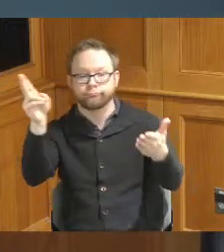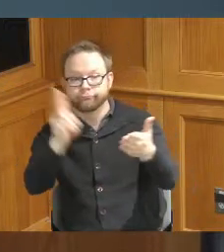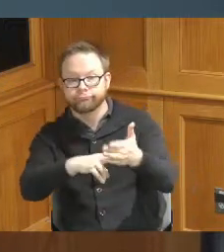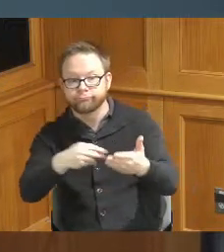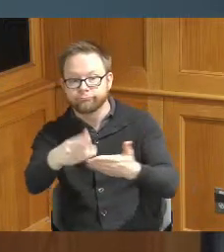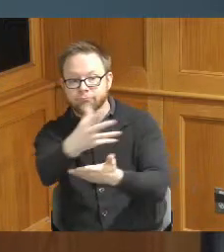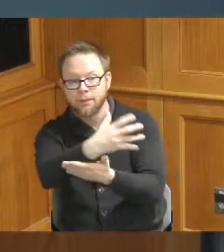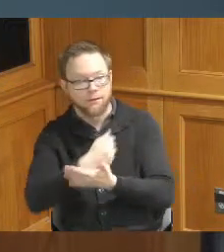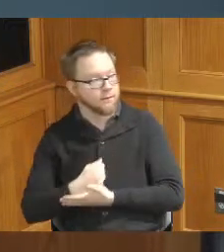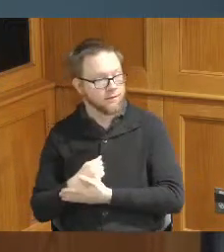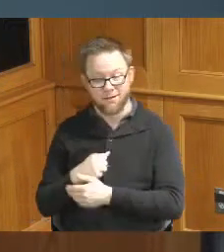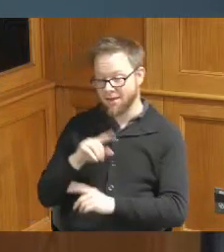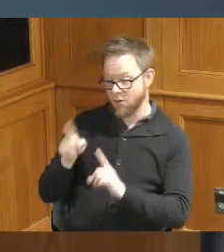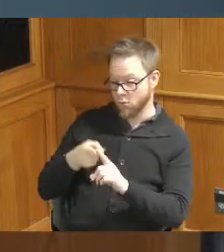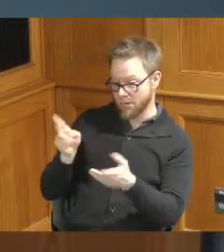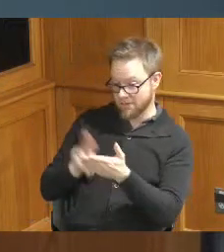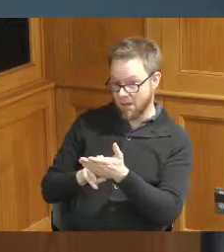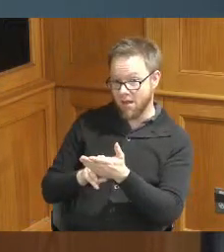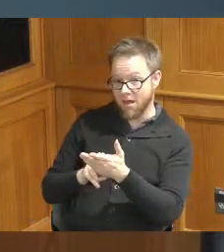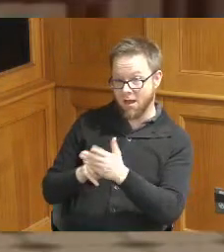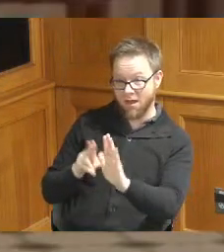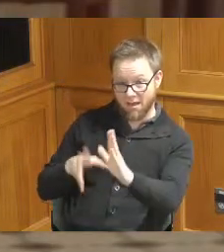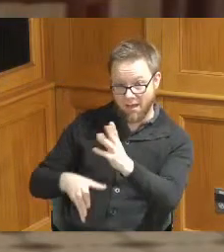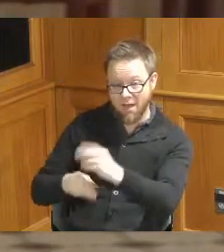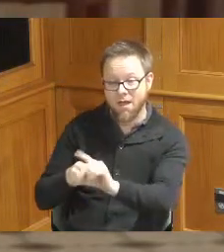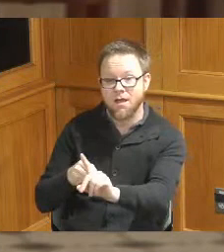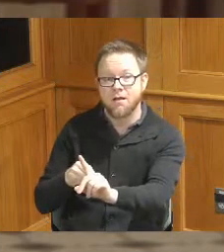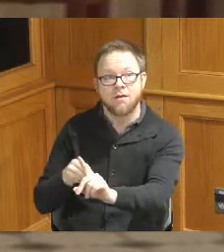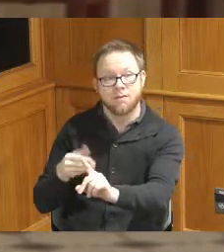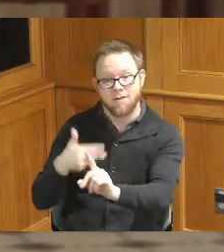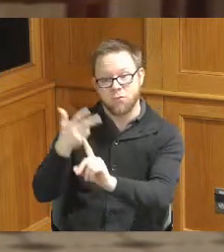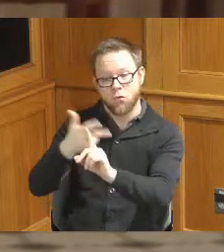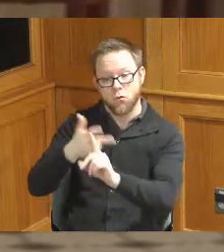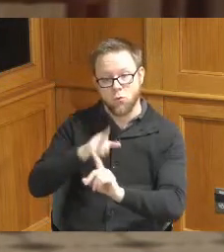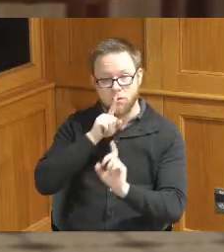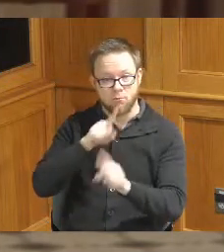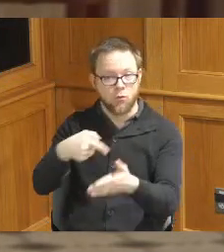and when they sign the contract if I may they do have quarterly reporting to report